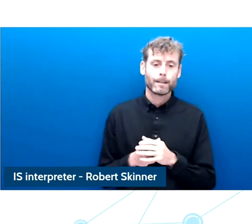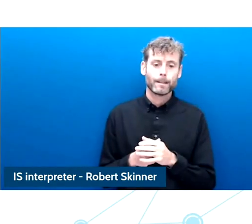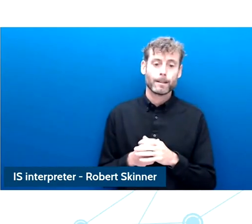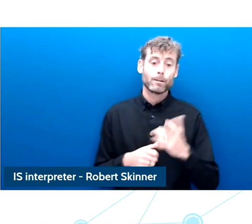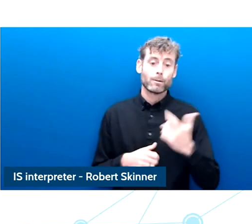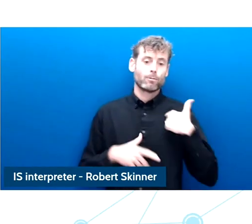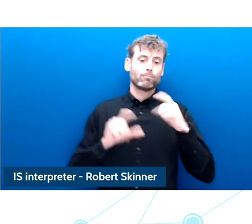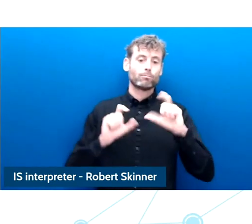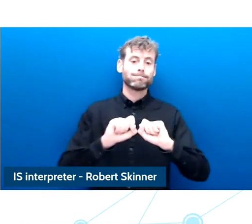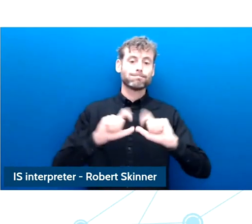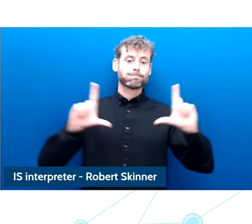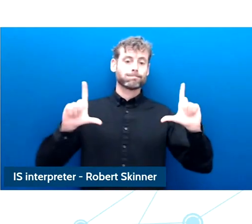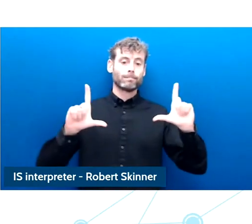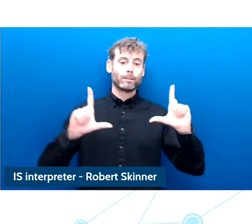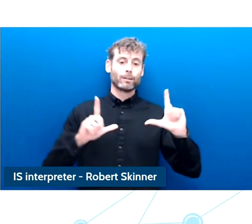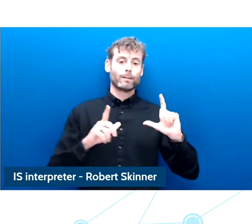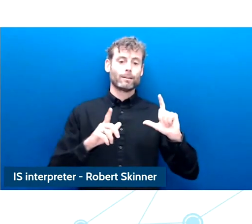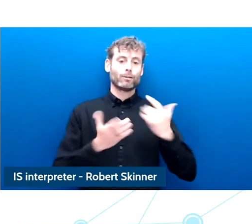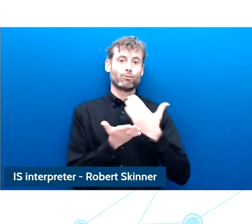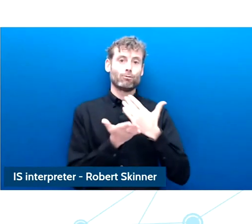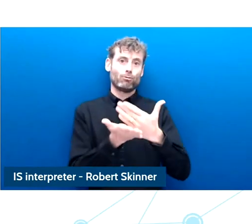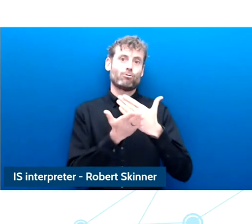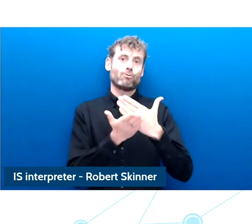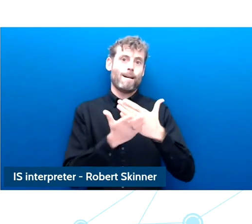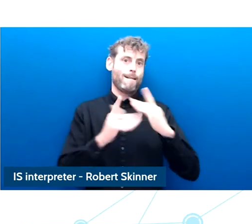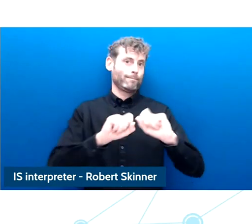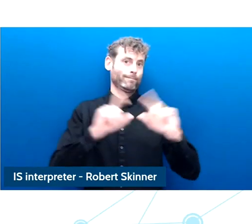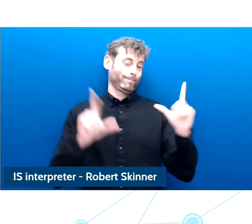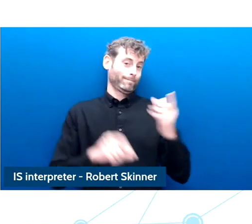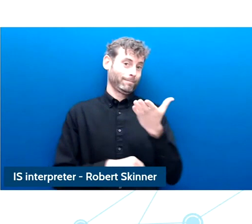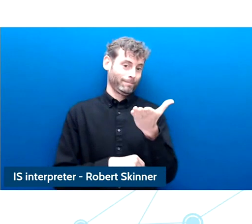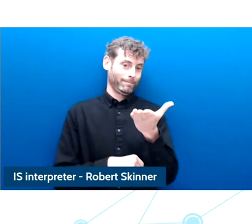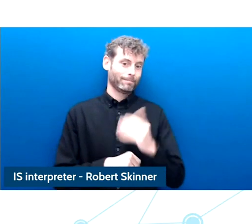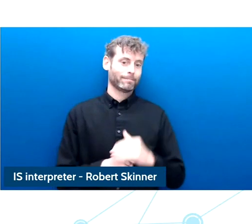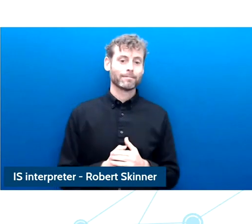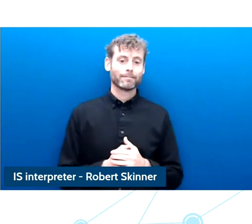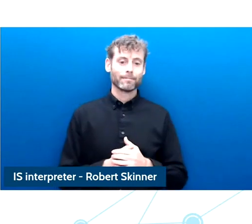Just a second I want to share my screen with you.